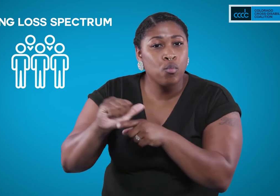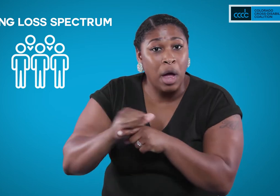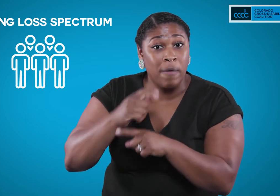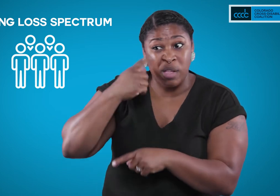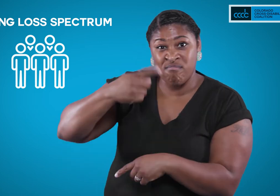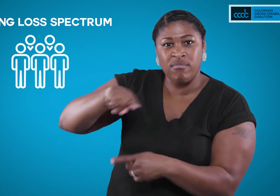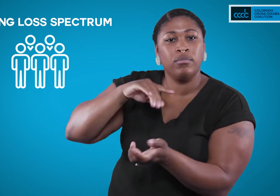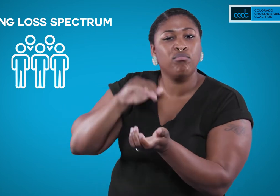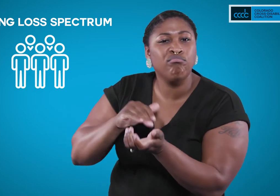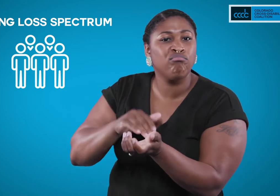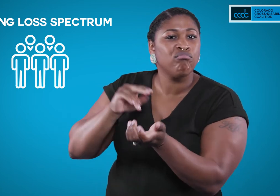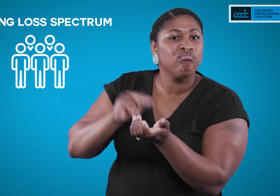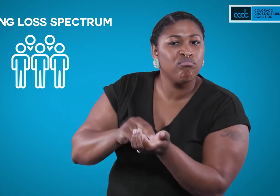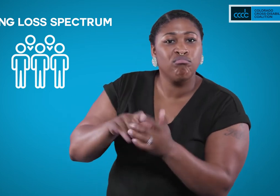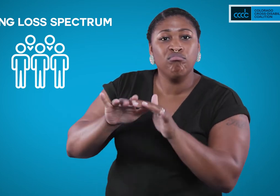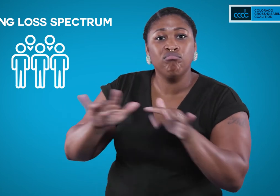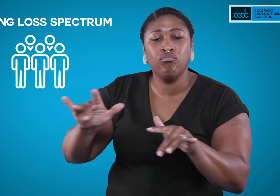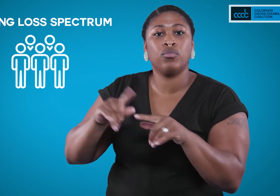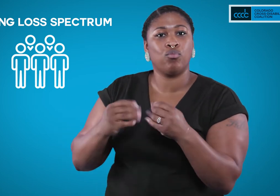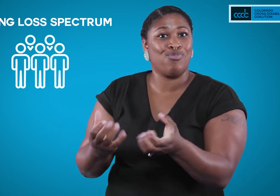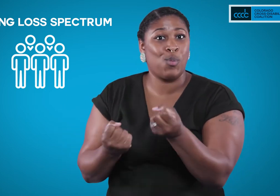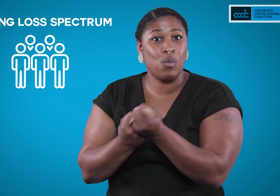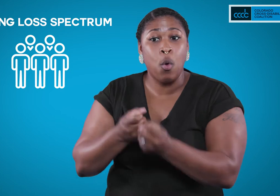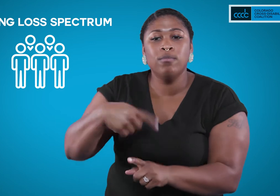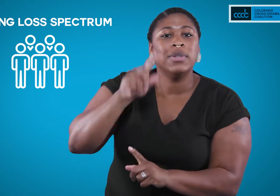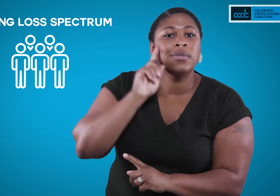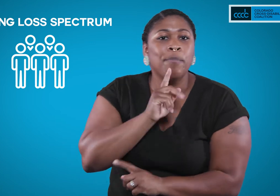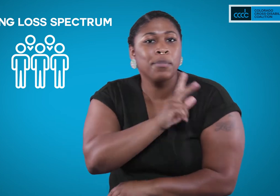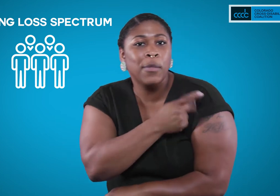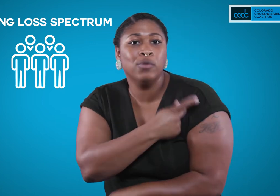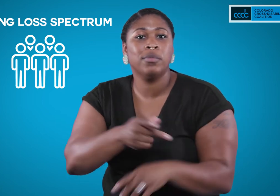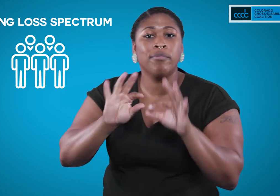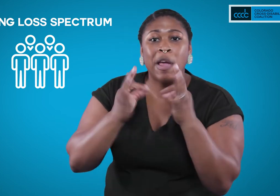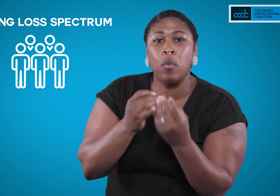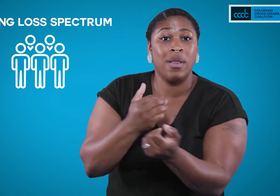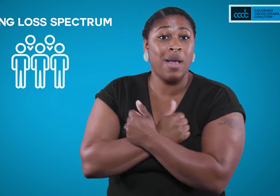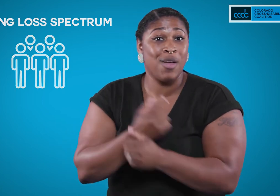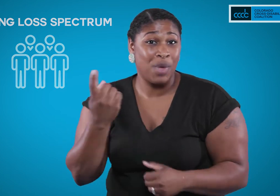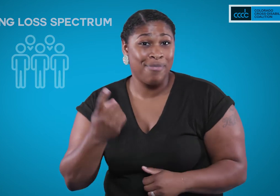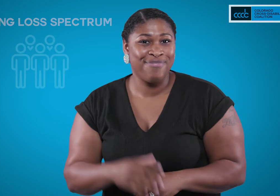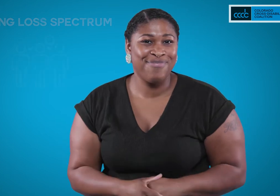the training your providers need to support their deaf patients, families, and loved ones.